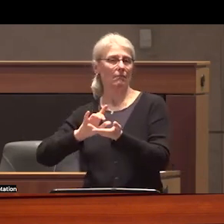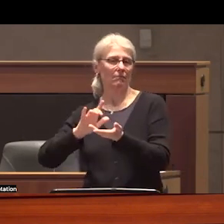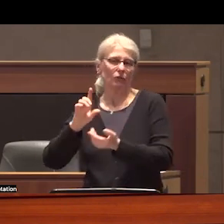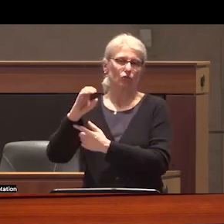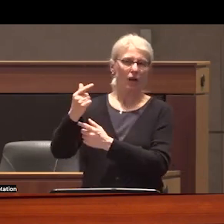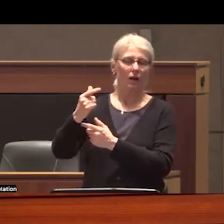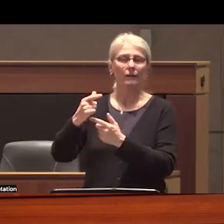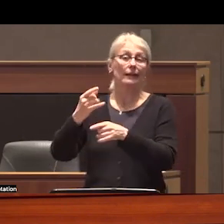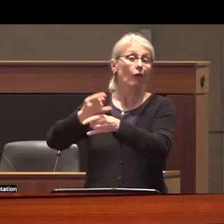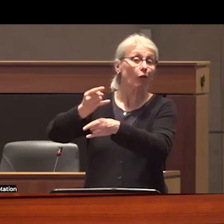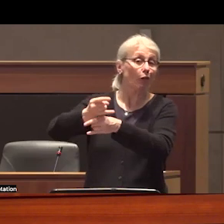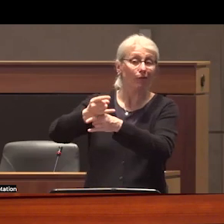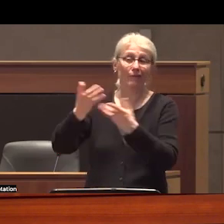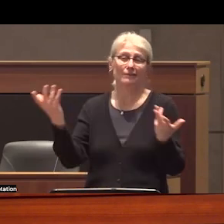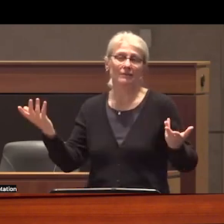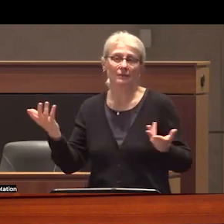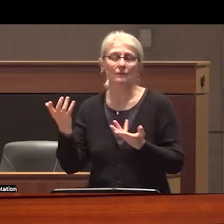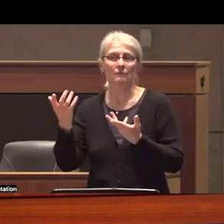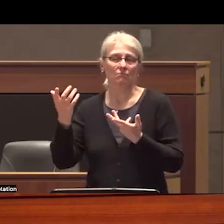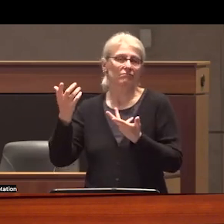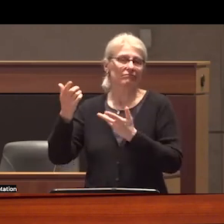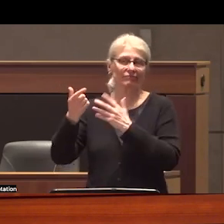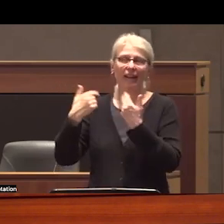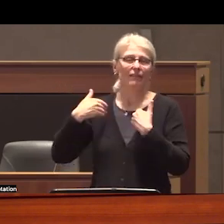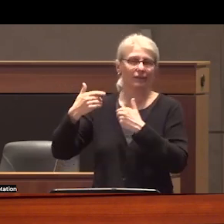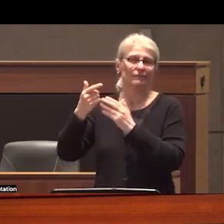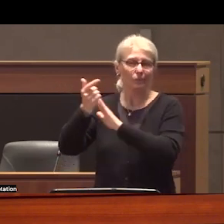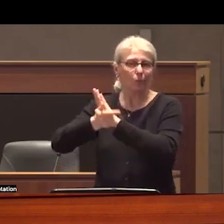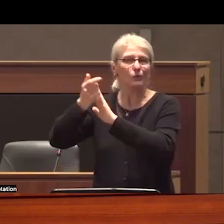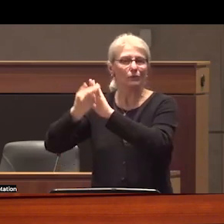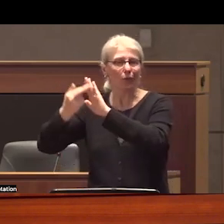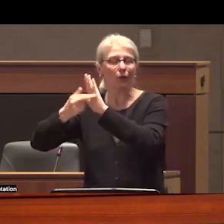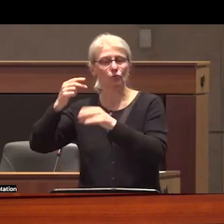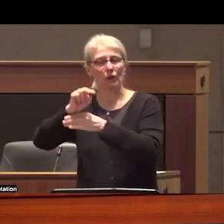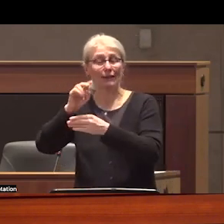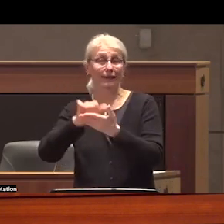drugs like alcohol are regulated and I'll point out that I don't necessarily agree with the way